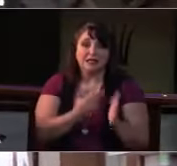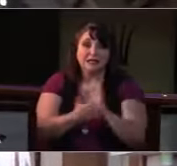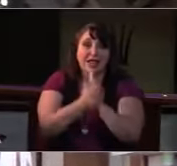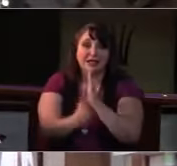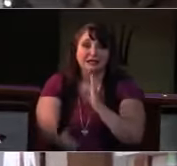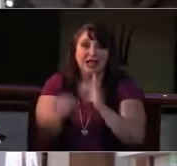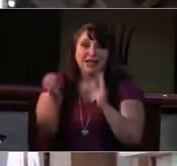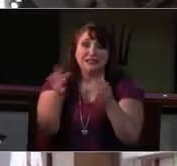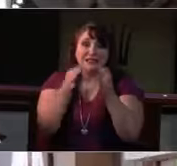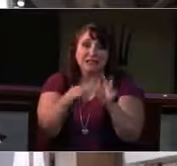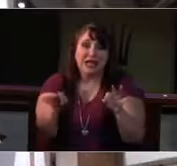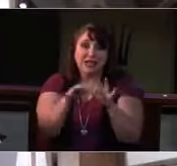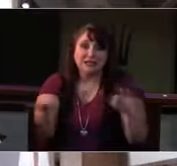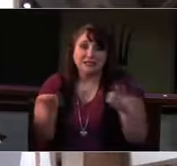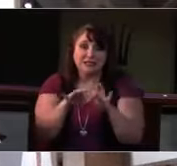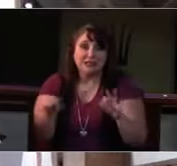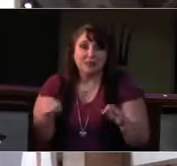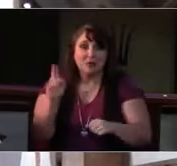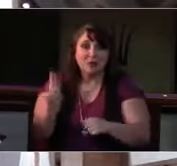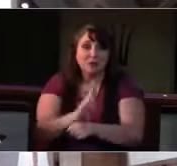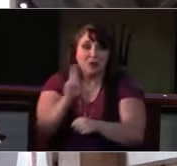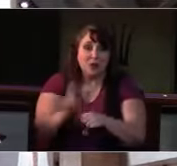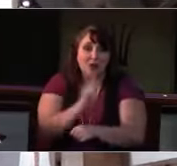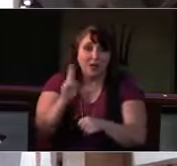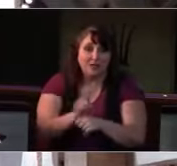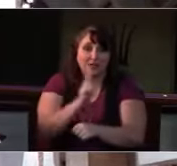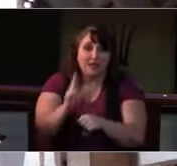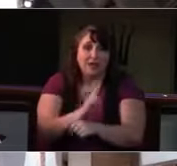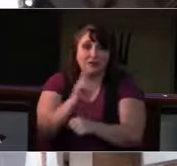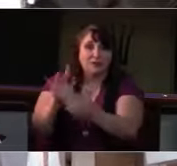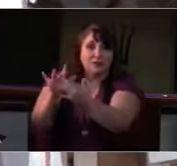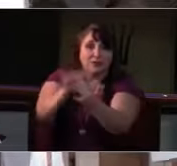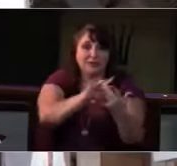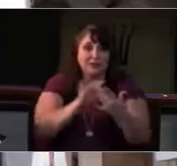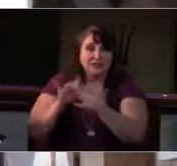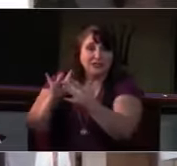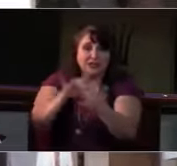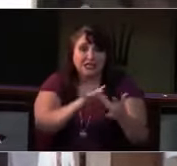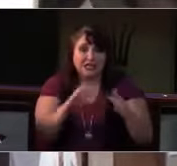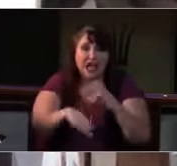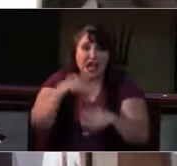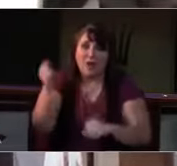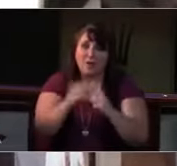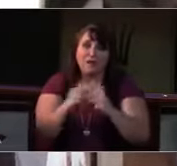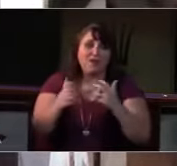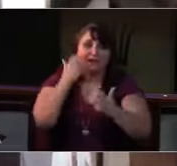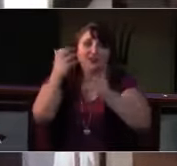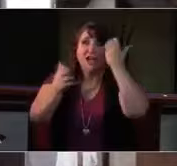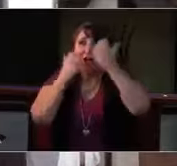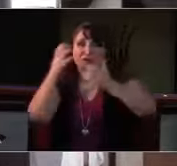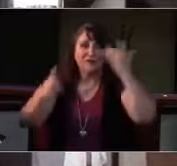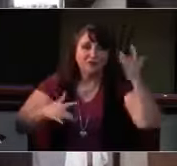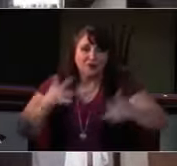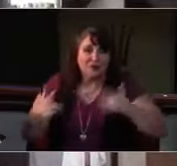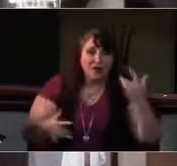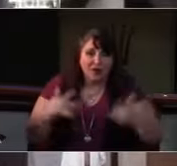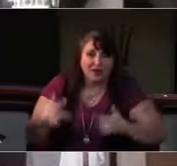please feel free to go to the St. Matthew's website and click the donate button and...